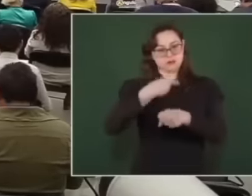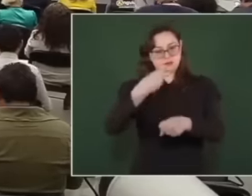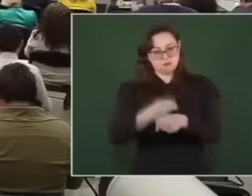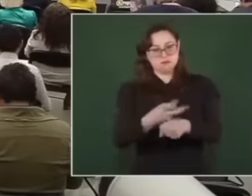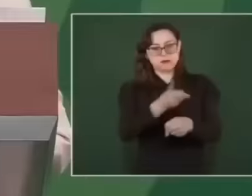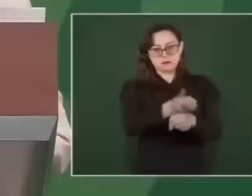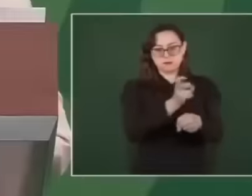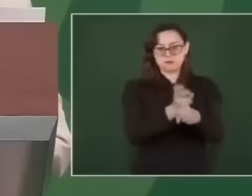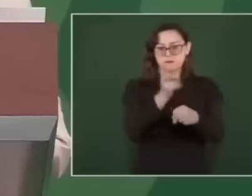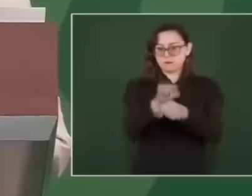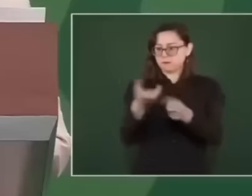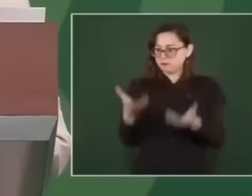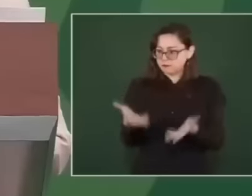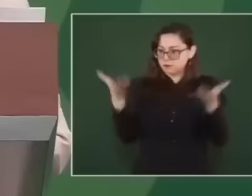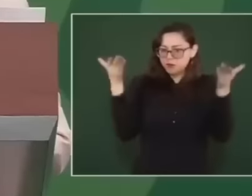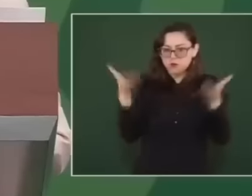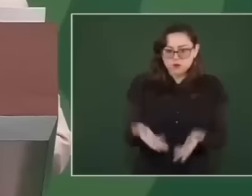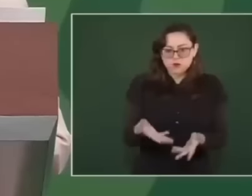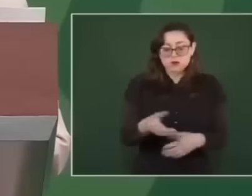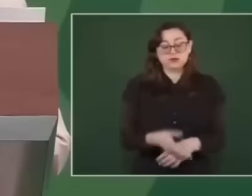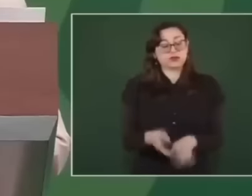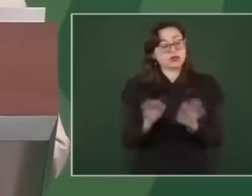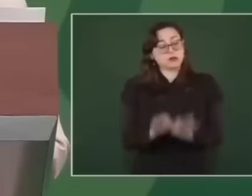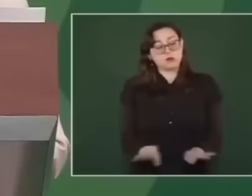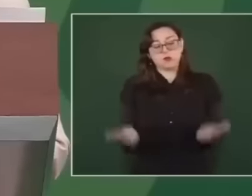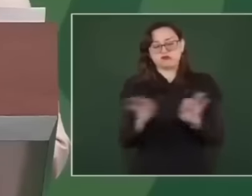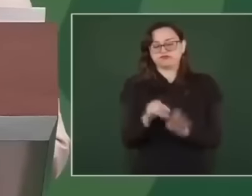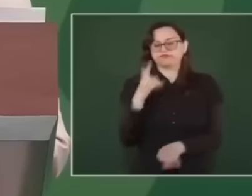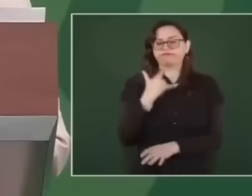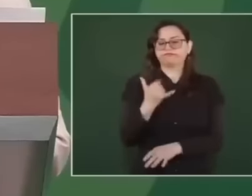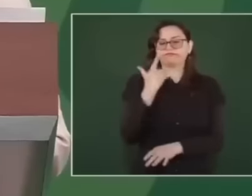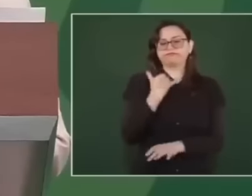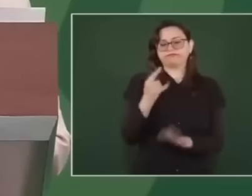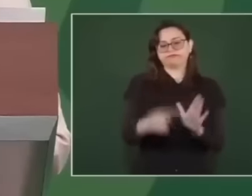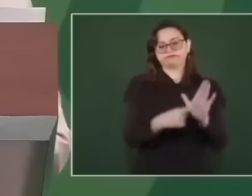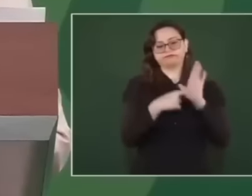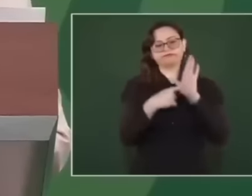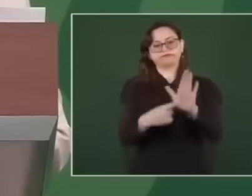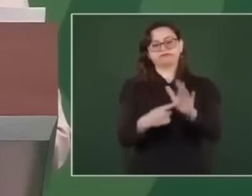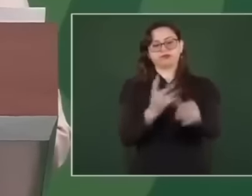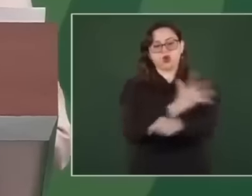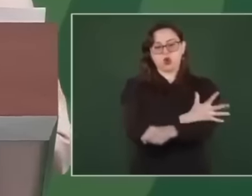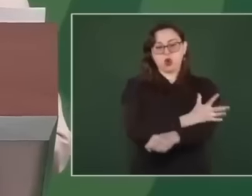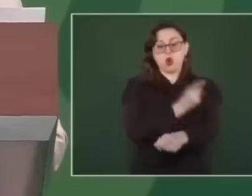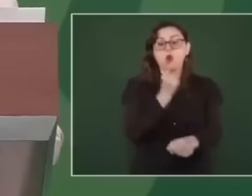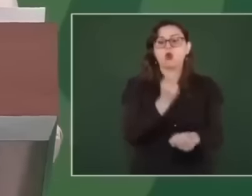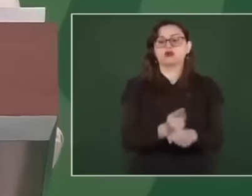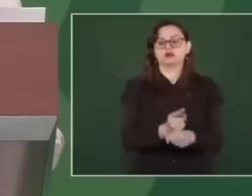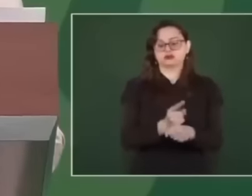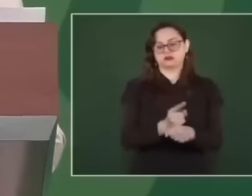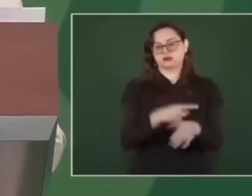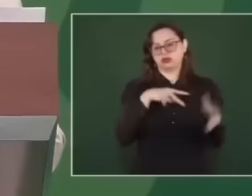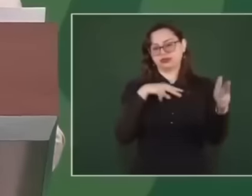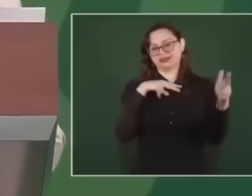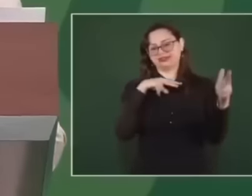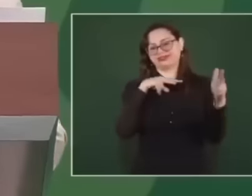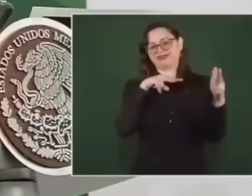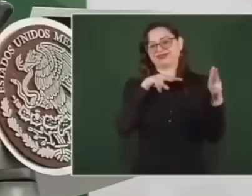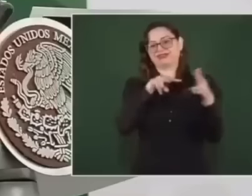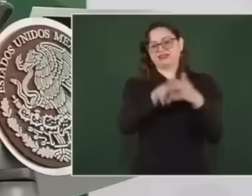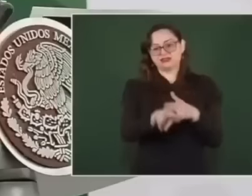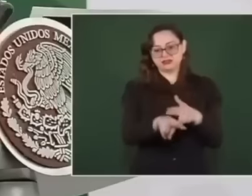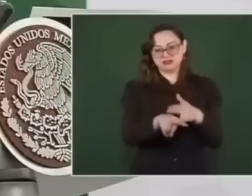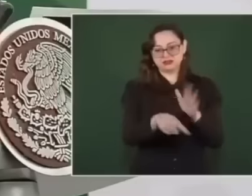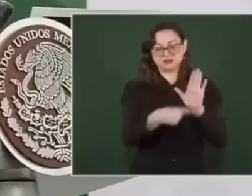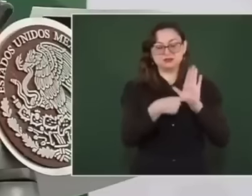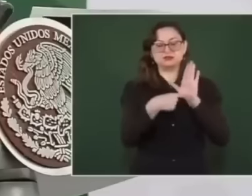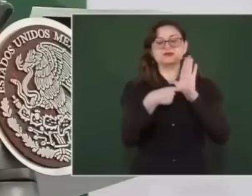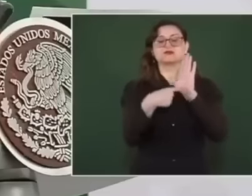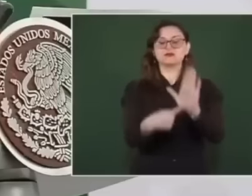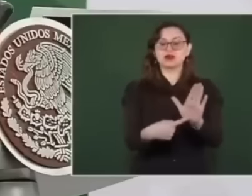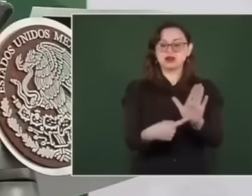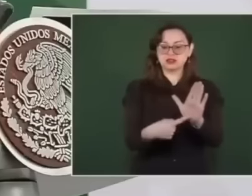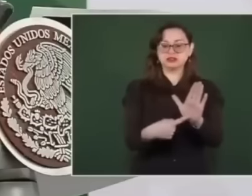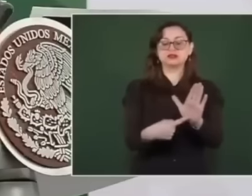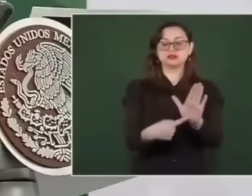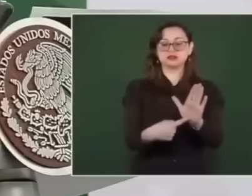committed to making transparent the actions that led to the construction and implementation